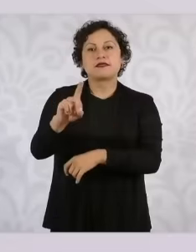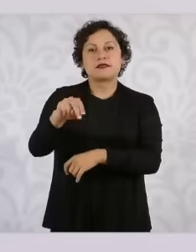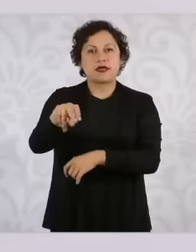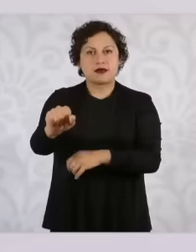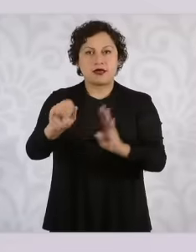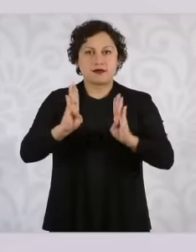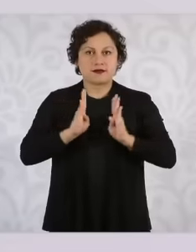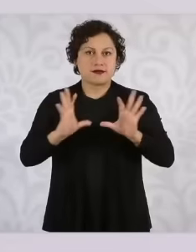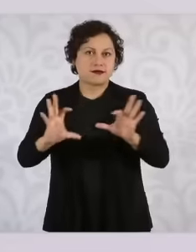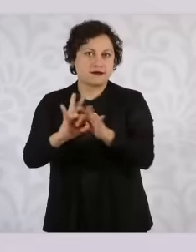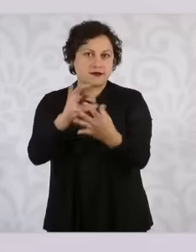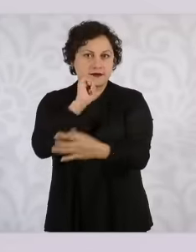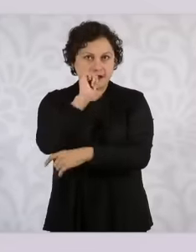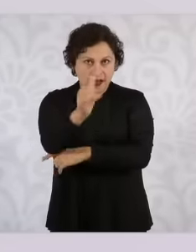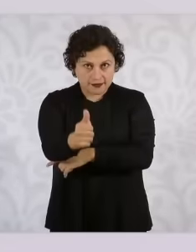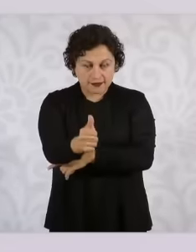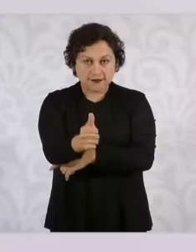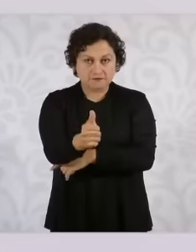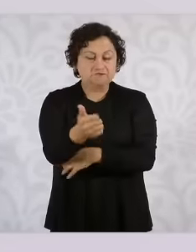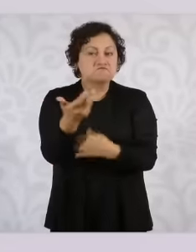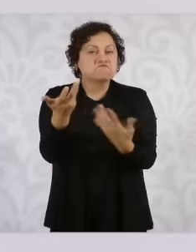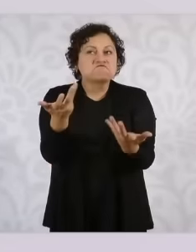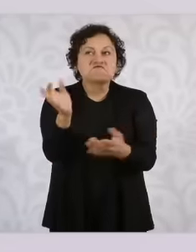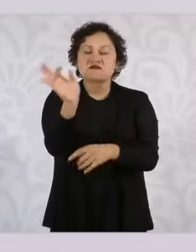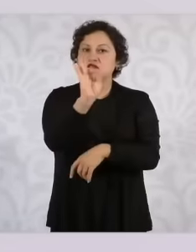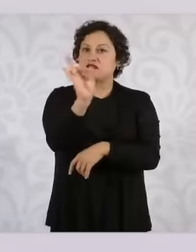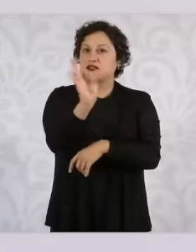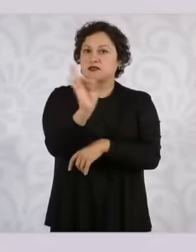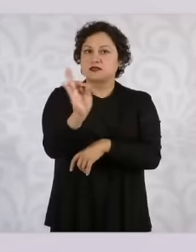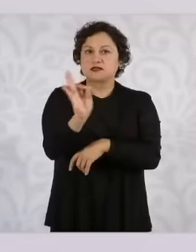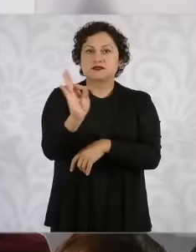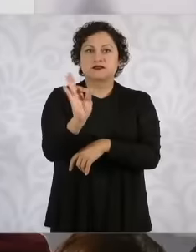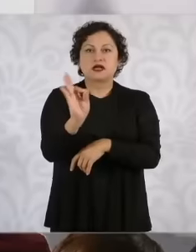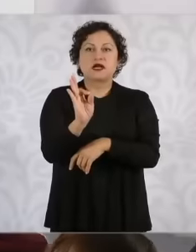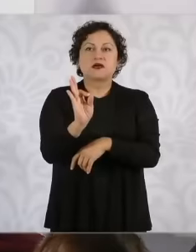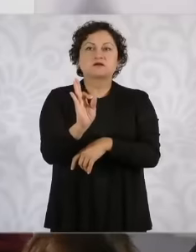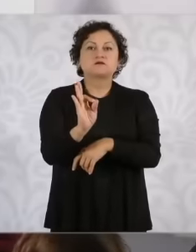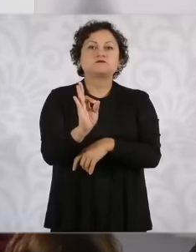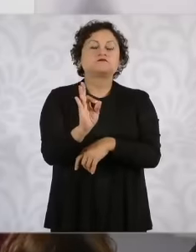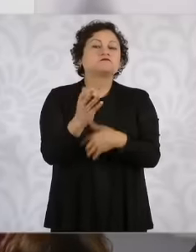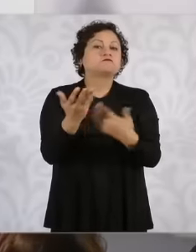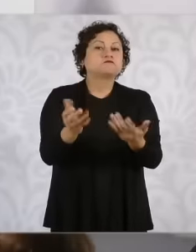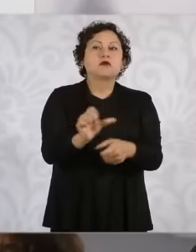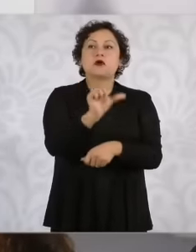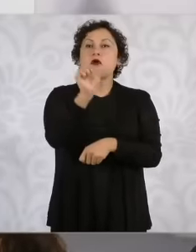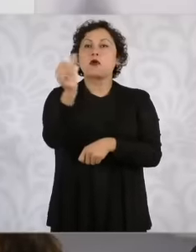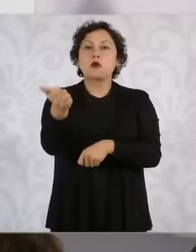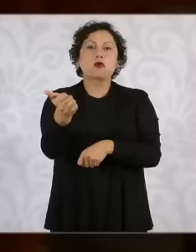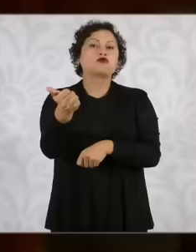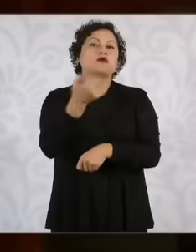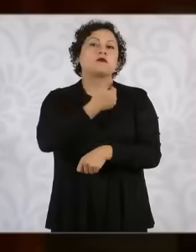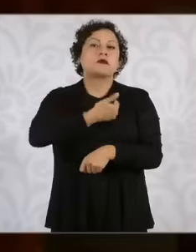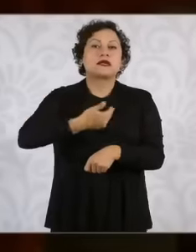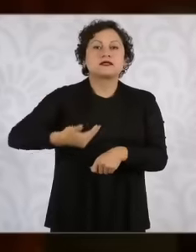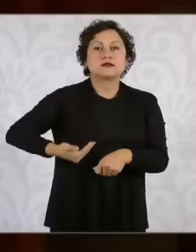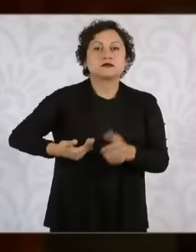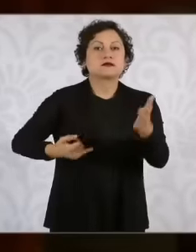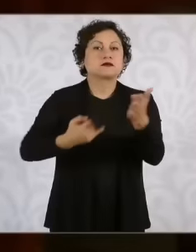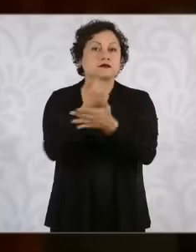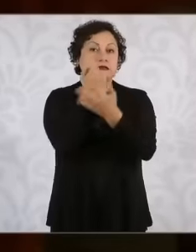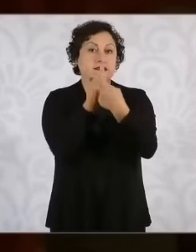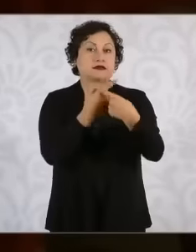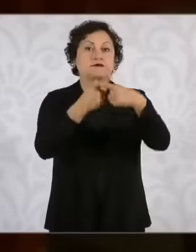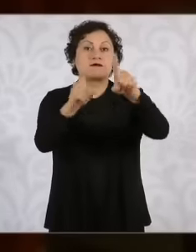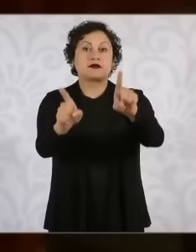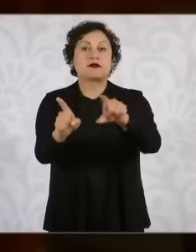exclusively in the hands of what The next president decided, president, well then, how was it with